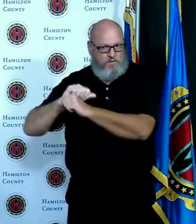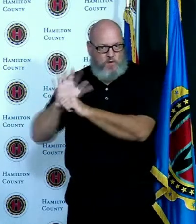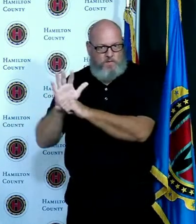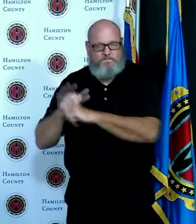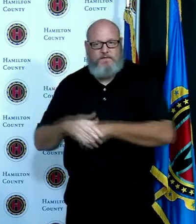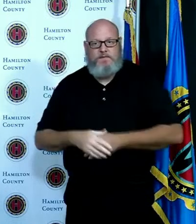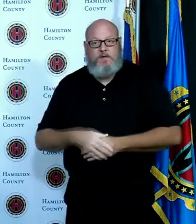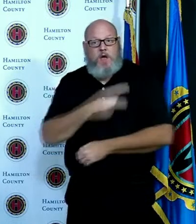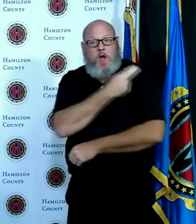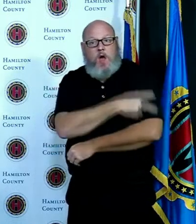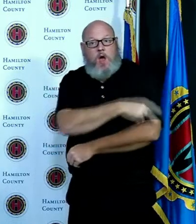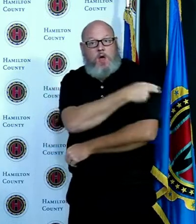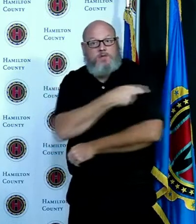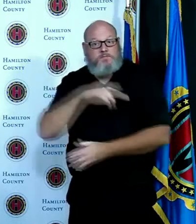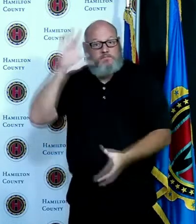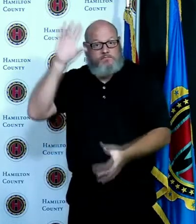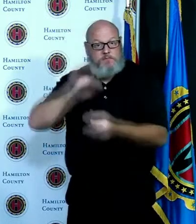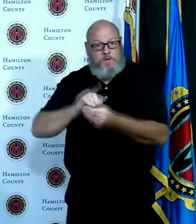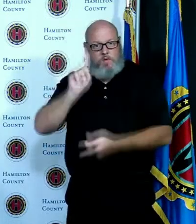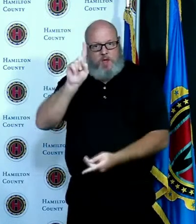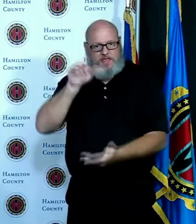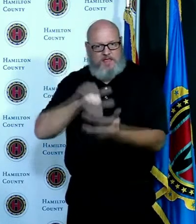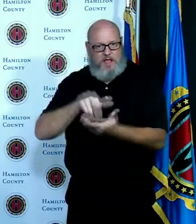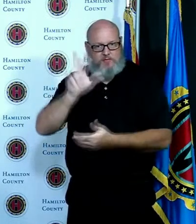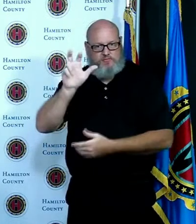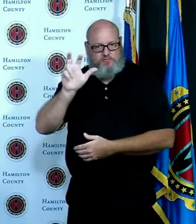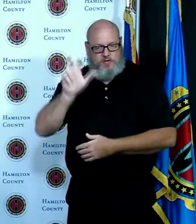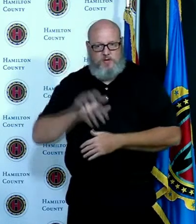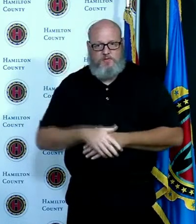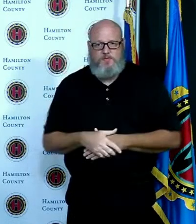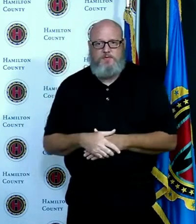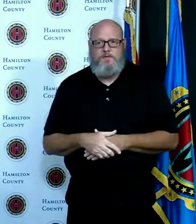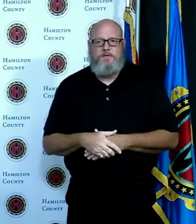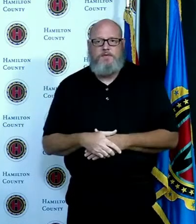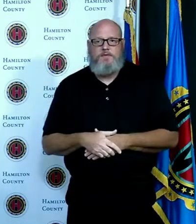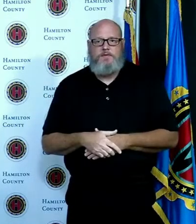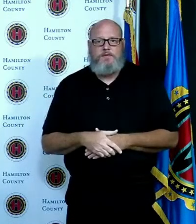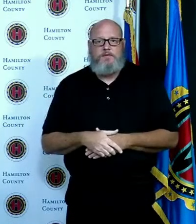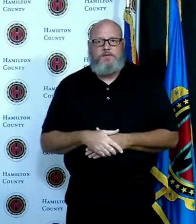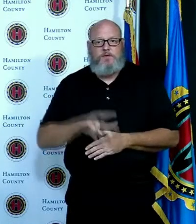and the number of deaths are 344 the differences those changes from